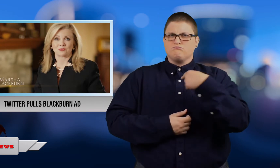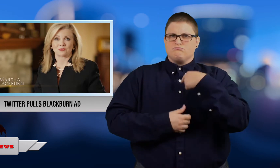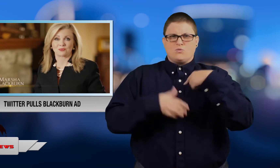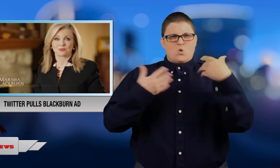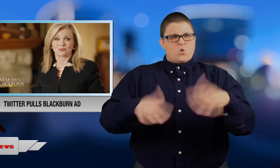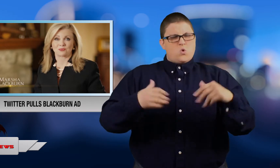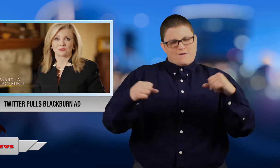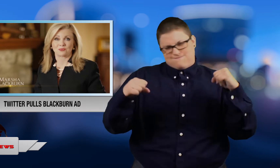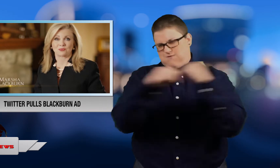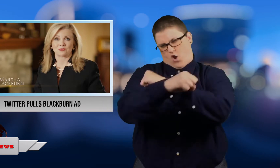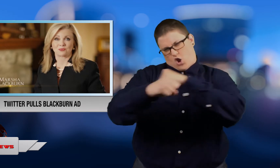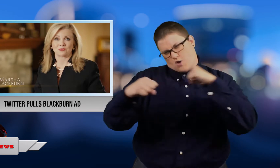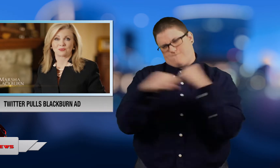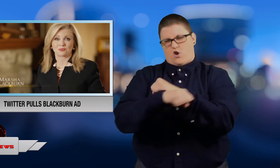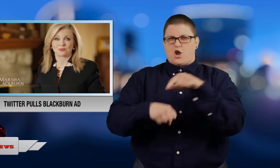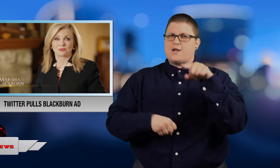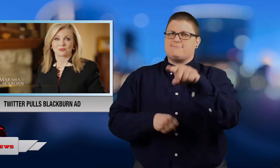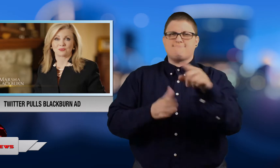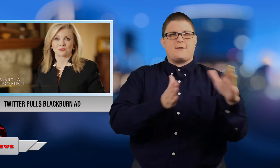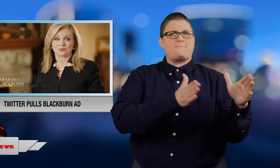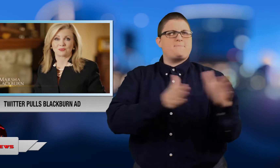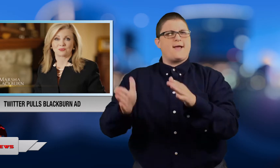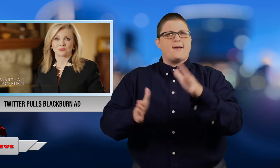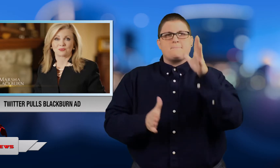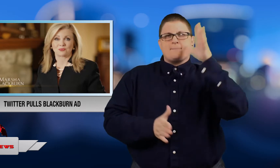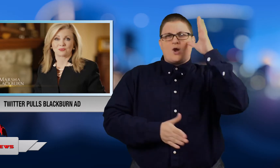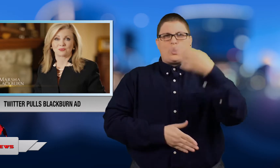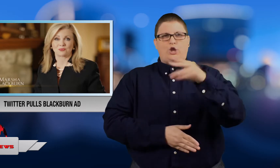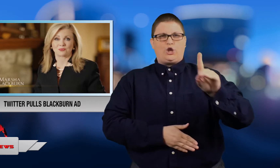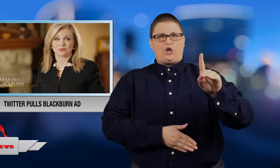" I fought Planned Parenthood